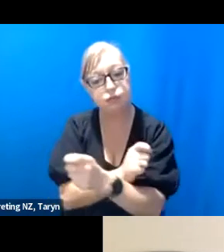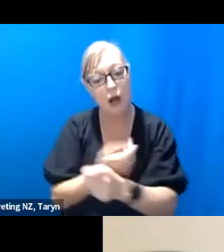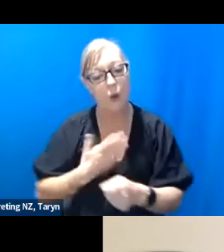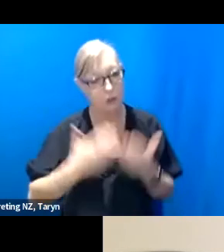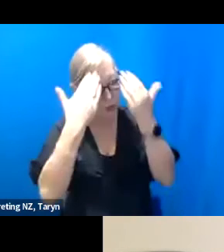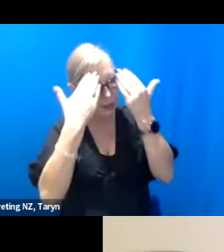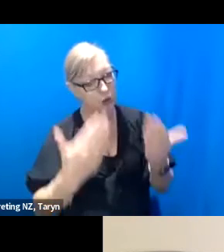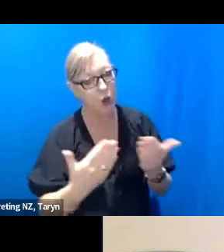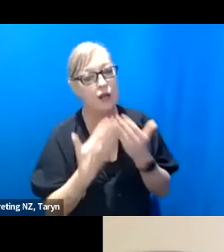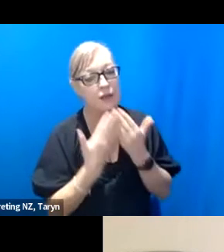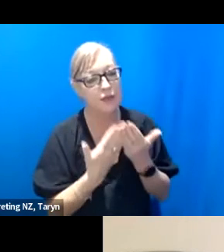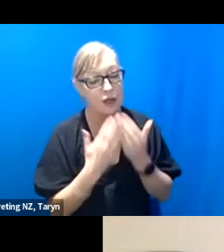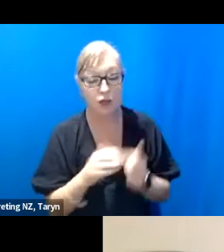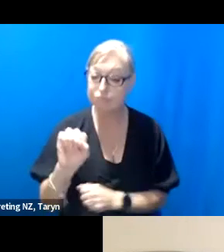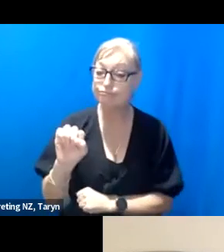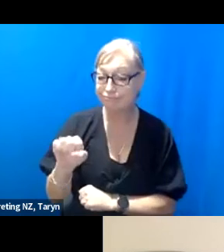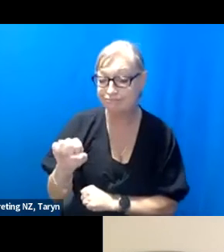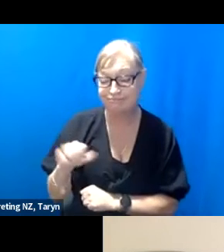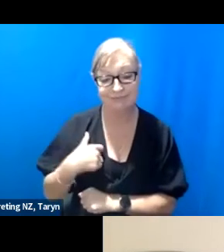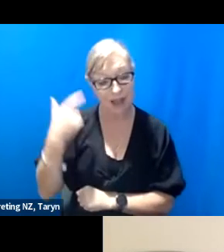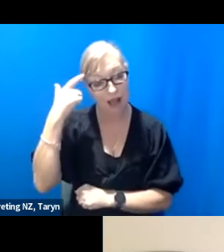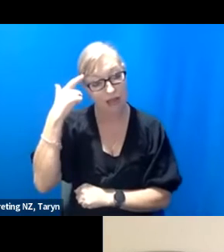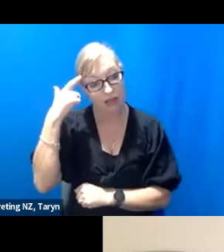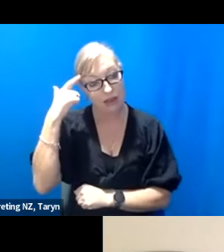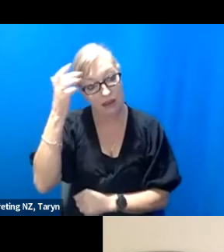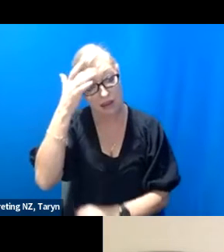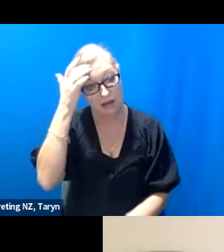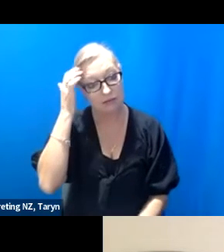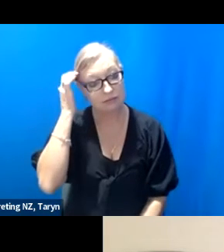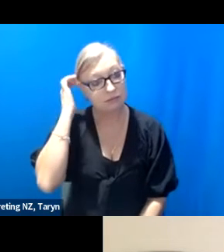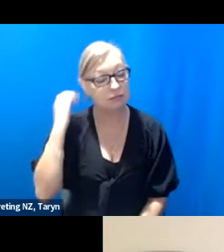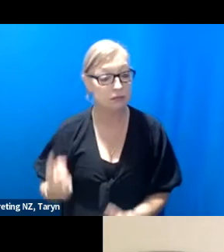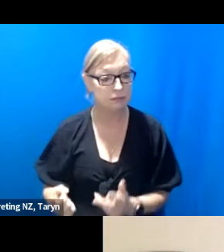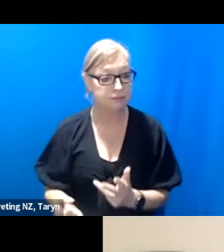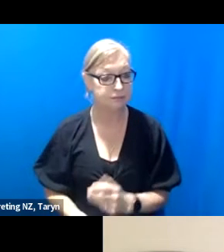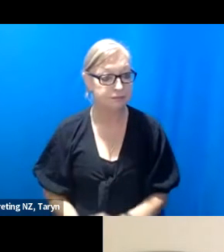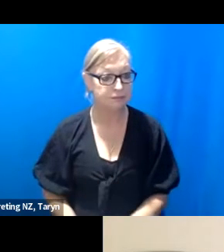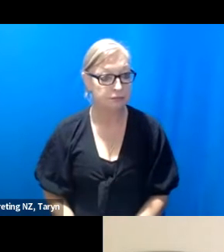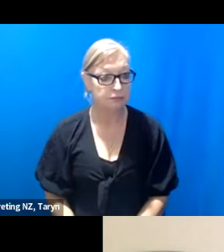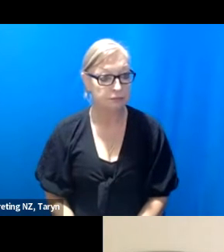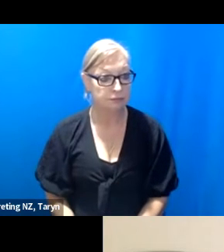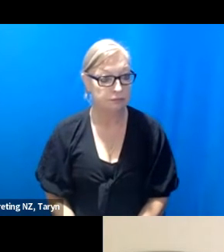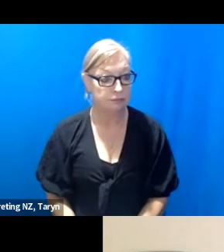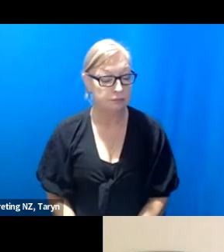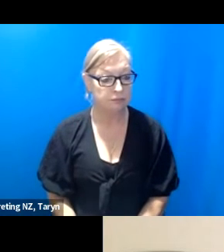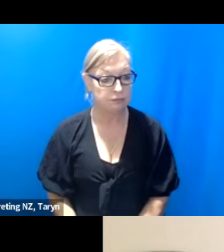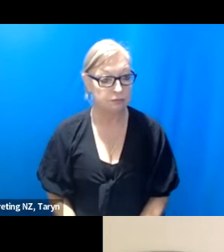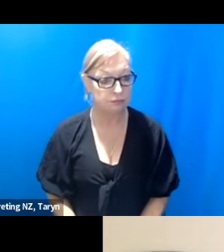Yeah, I think also it became- the other way in which it - one of the processes, or one of the